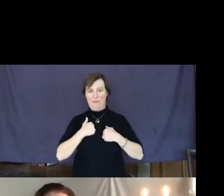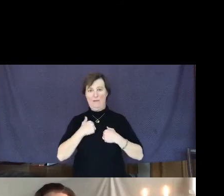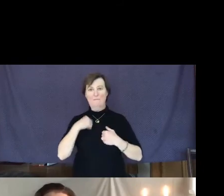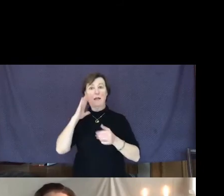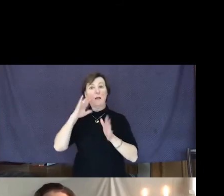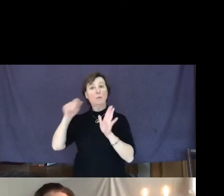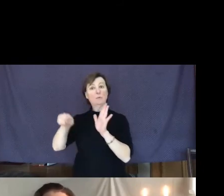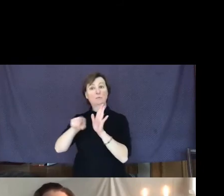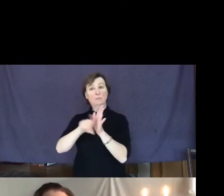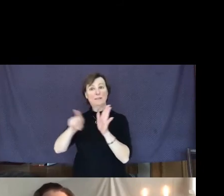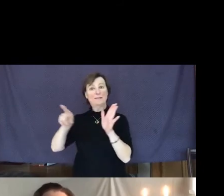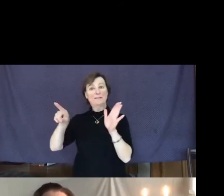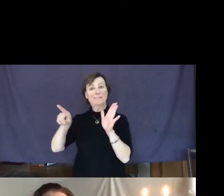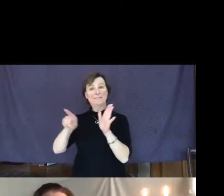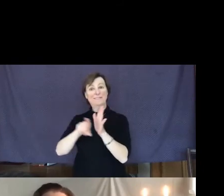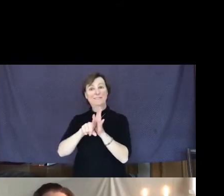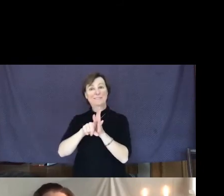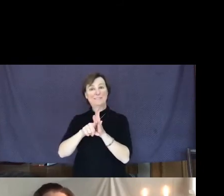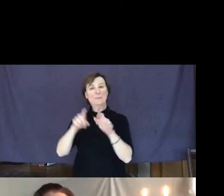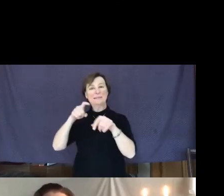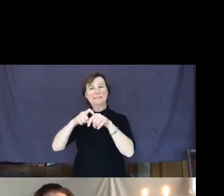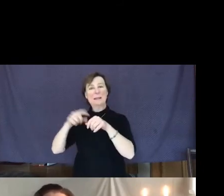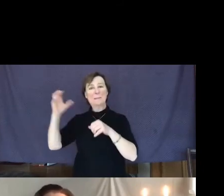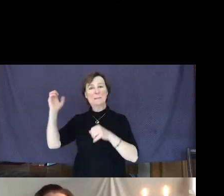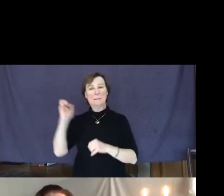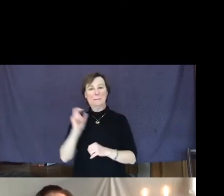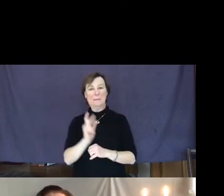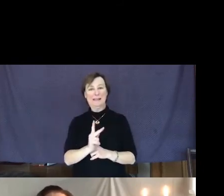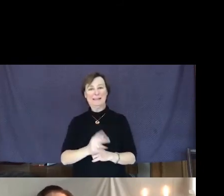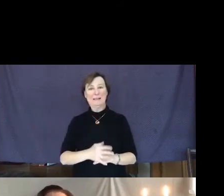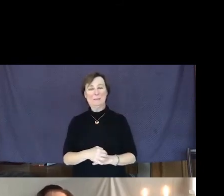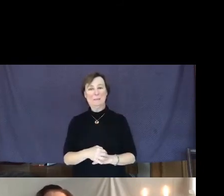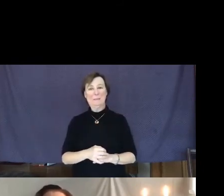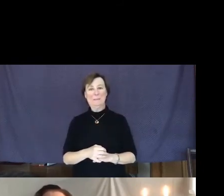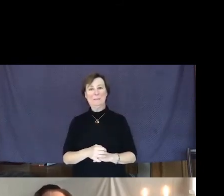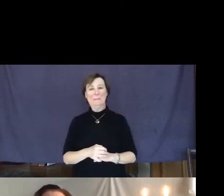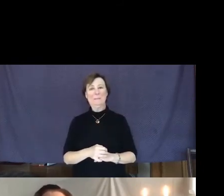when it is time to come back.